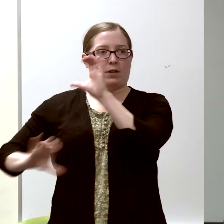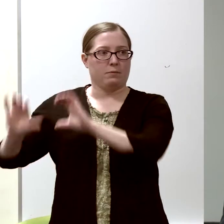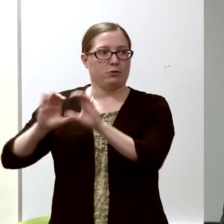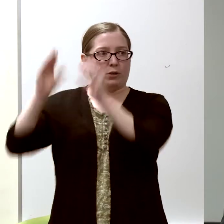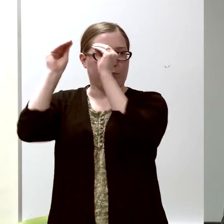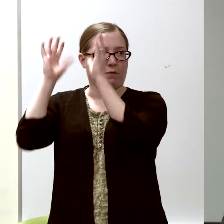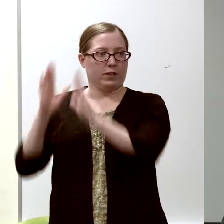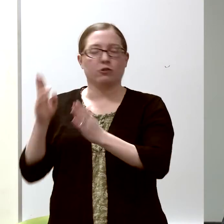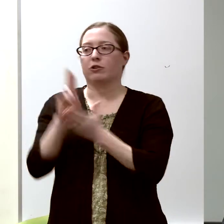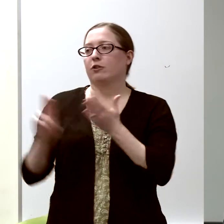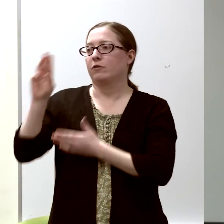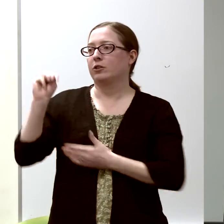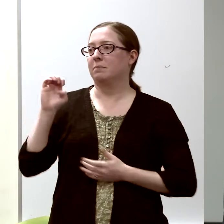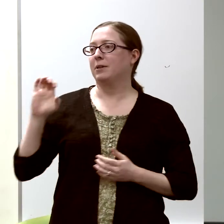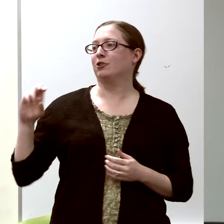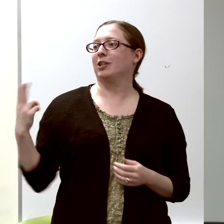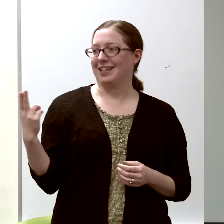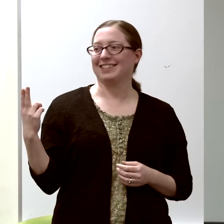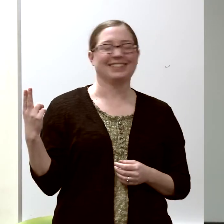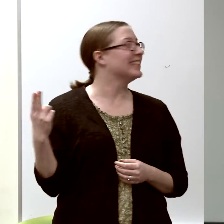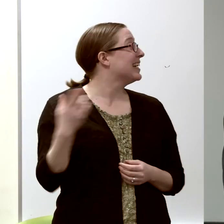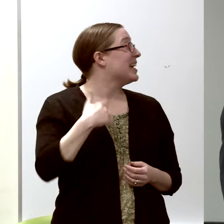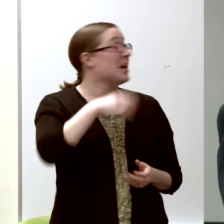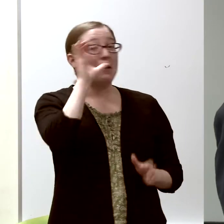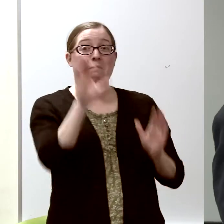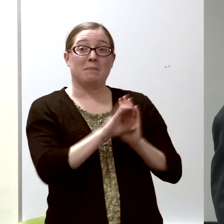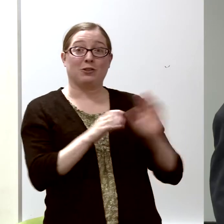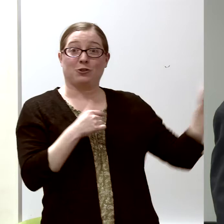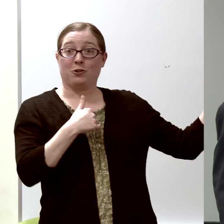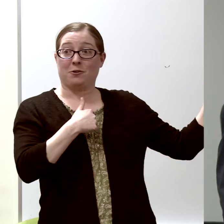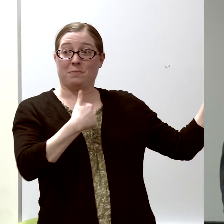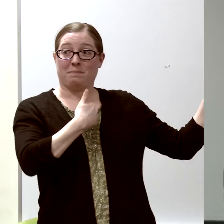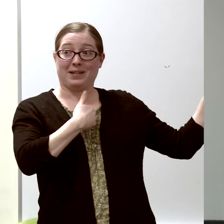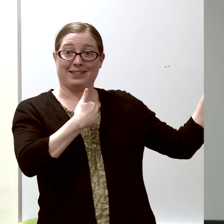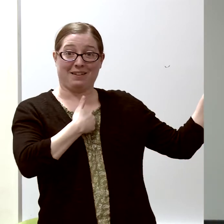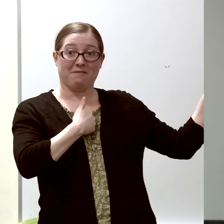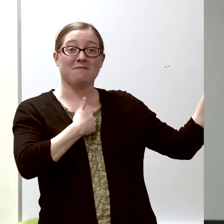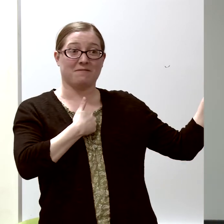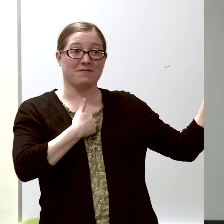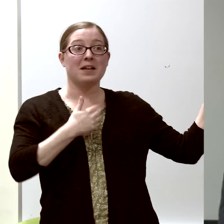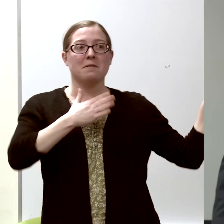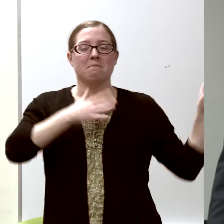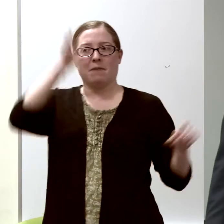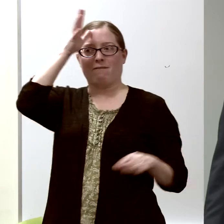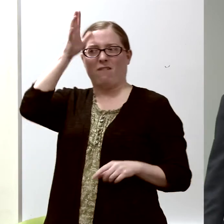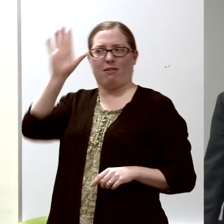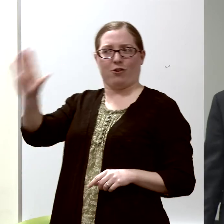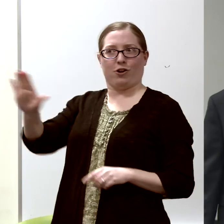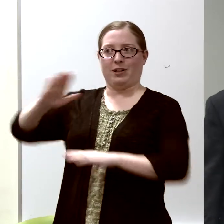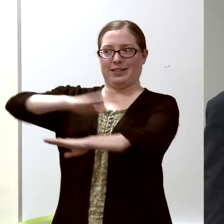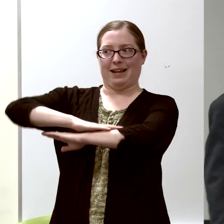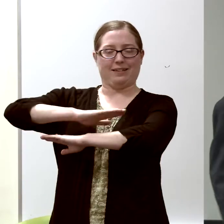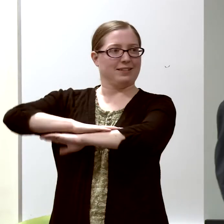at the University of Michigan, and this is a picture of me sitting at my father's desk,